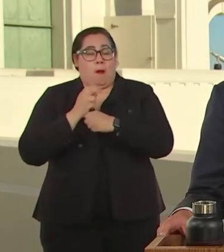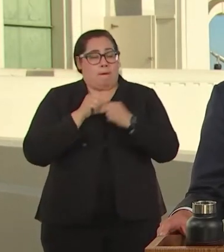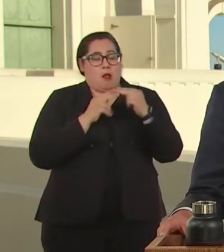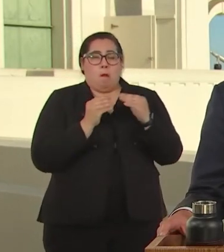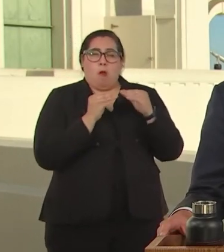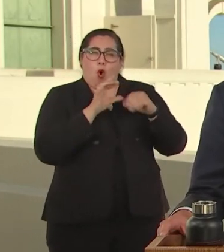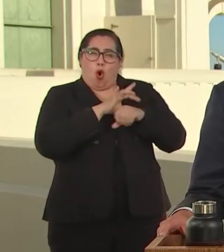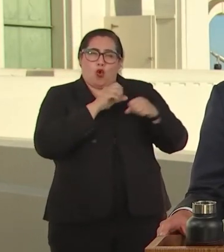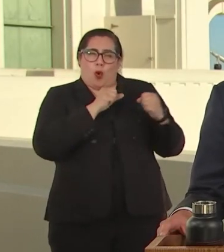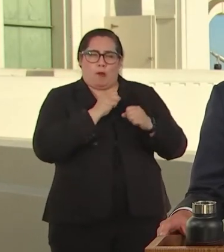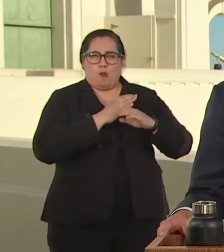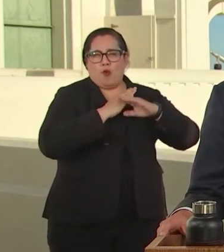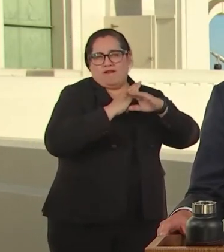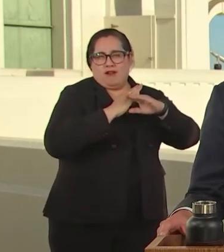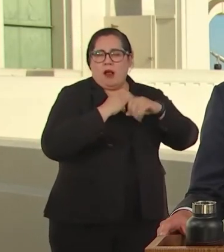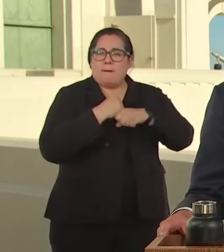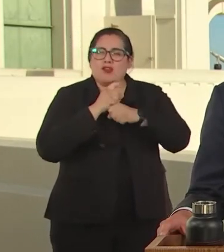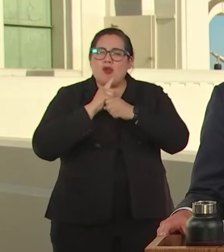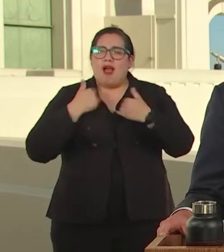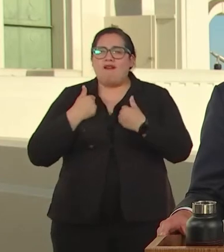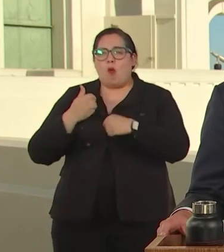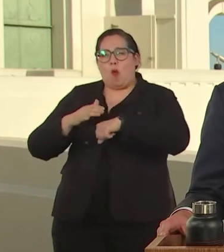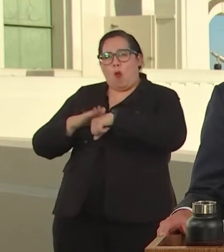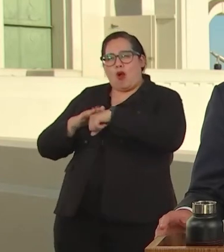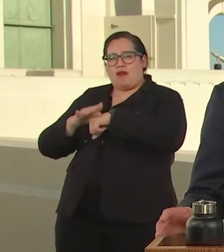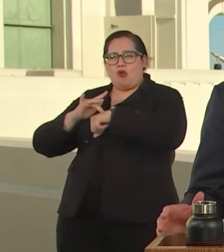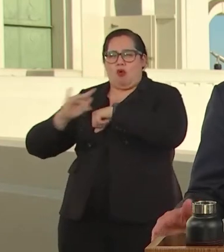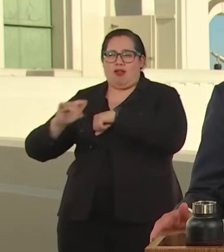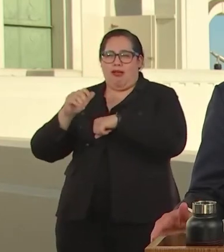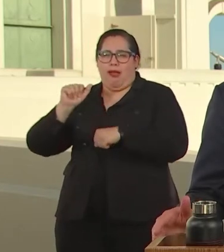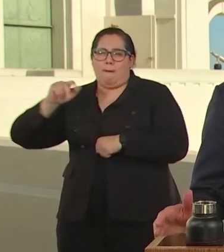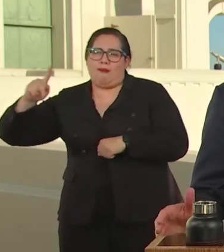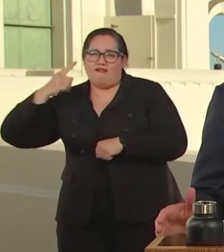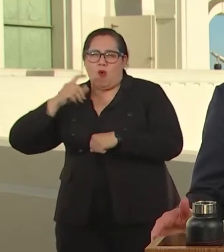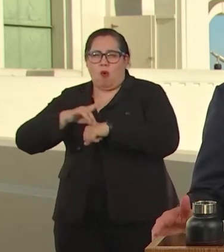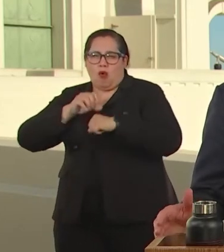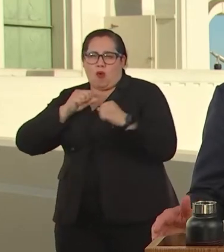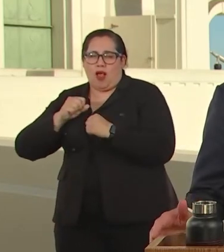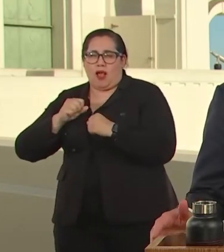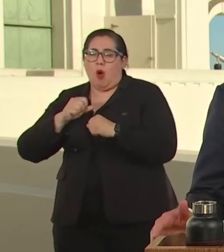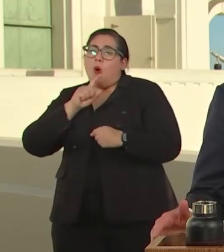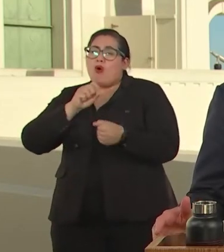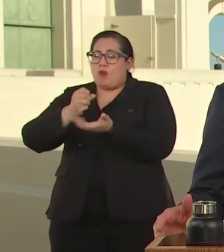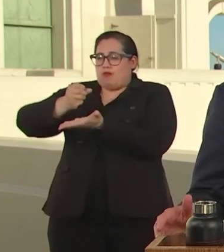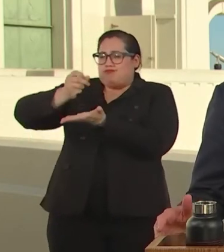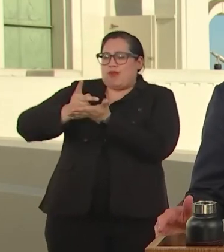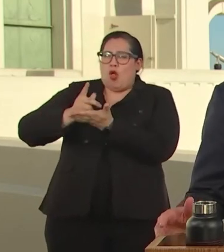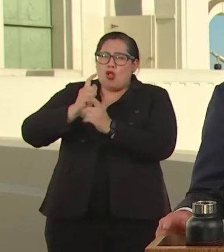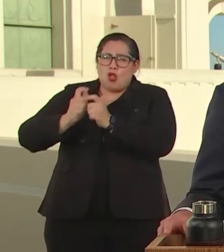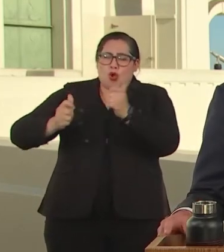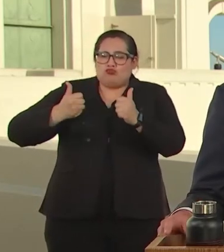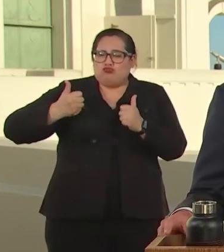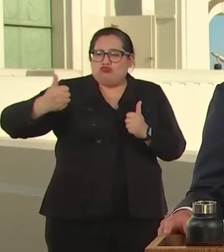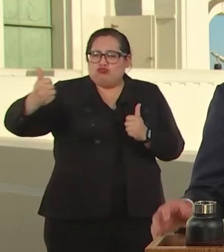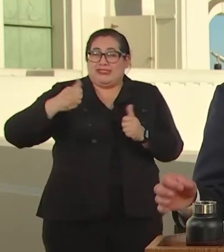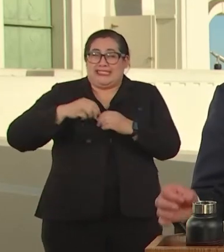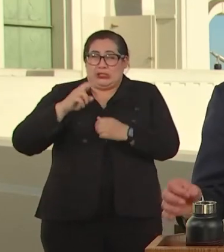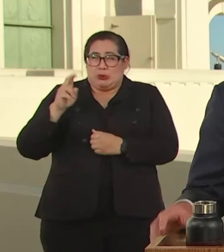EARTHQUAKE PROOF. WE PASSED LARGEST TRANSPORTATION ISSUE, PAST THE